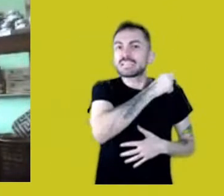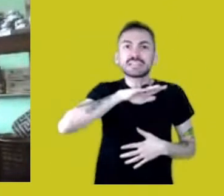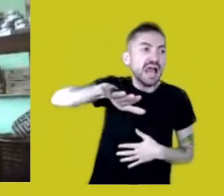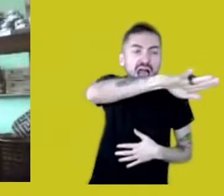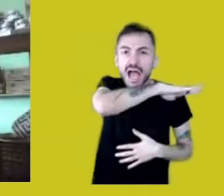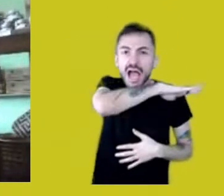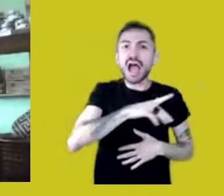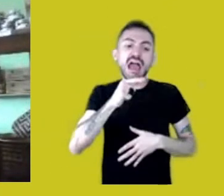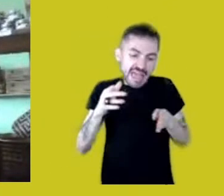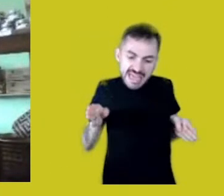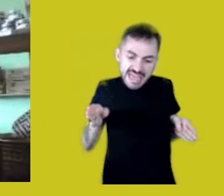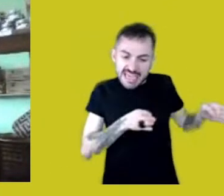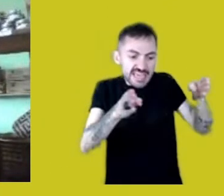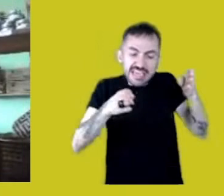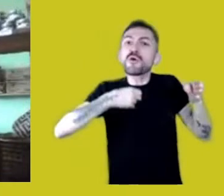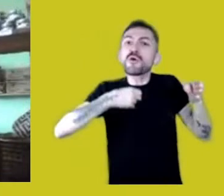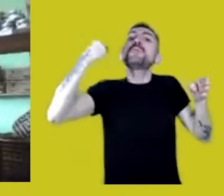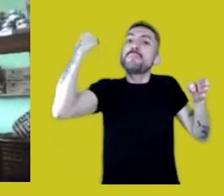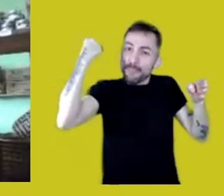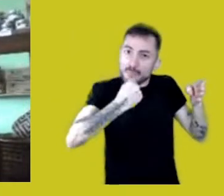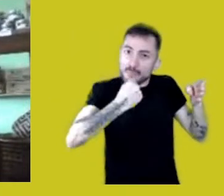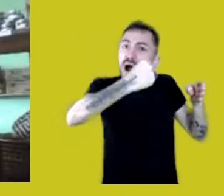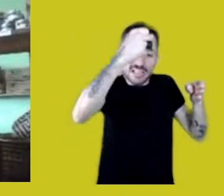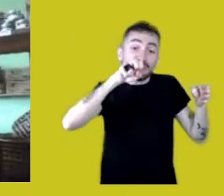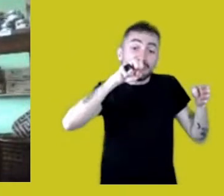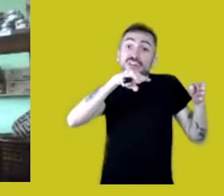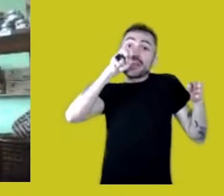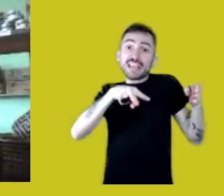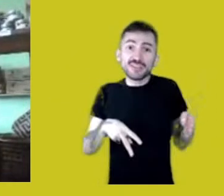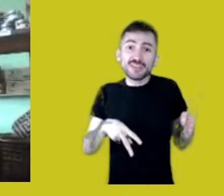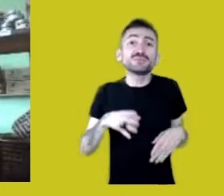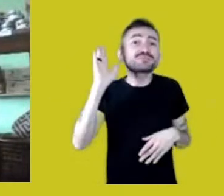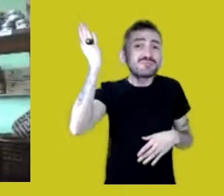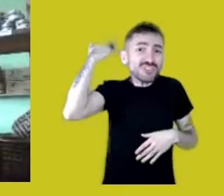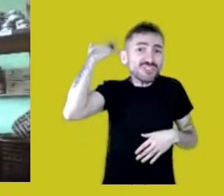against which our defenses were already historically weak.